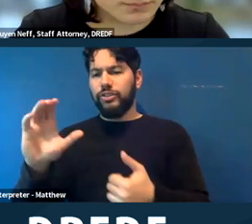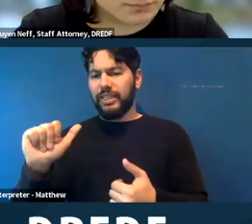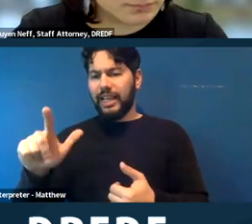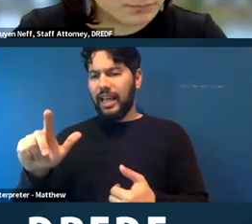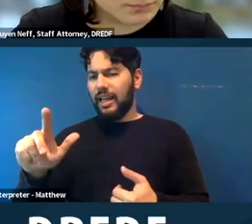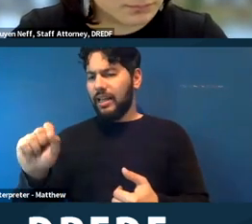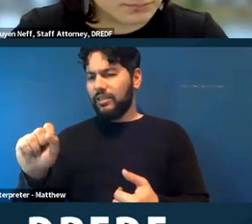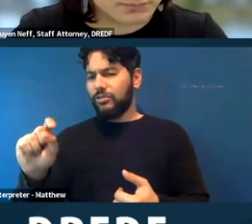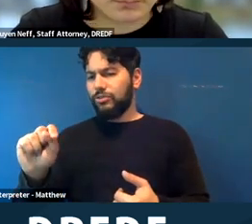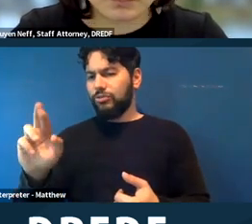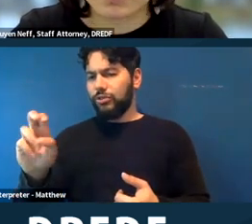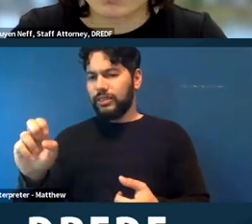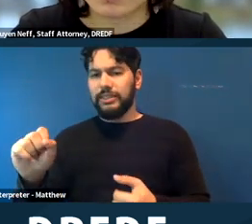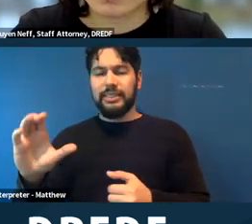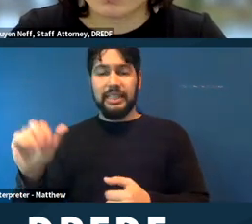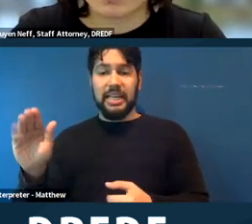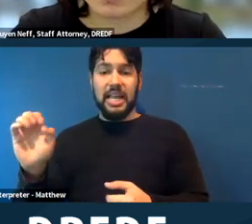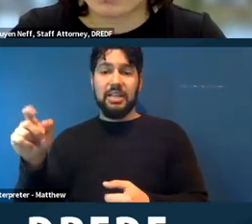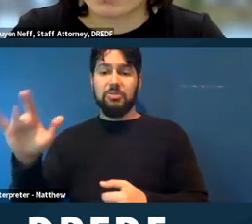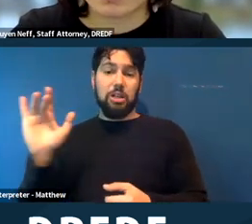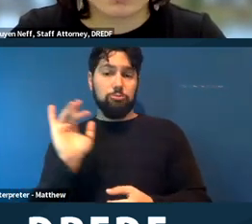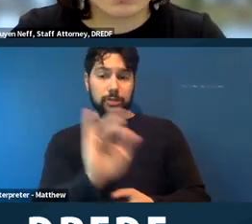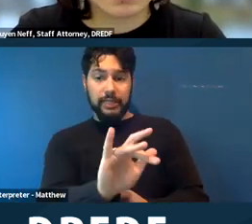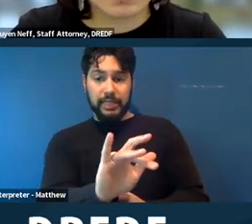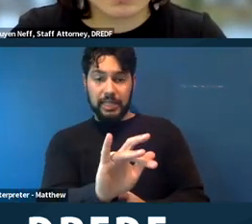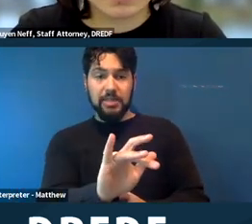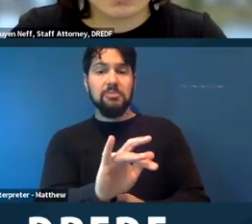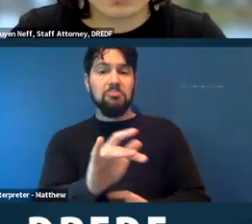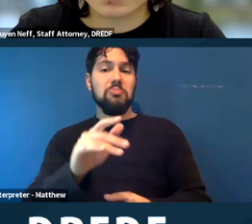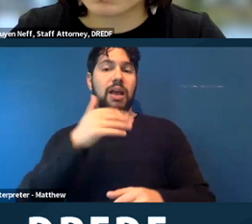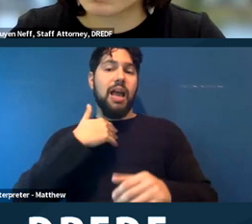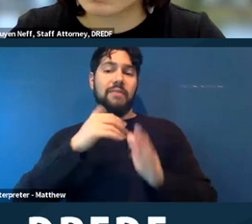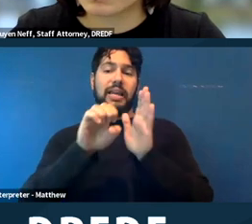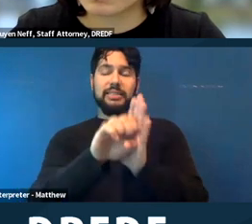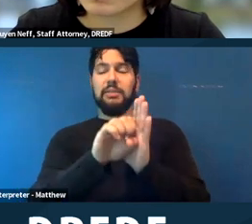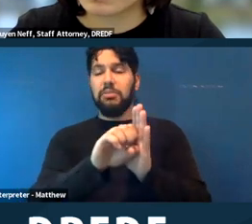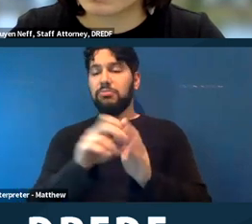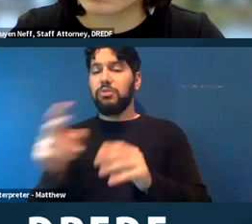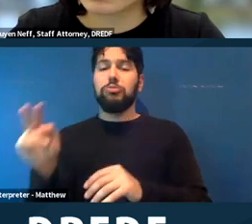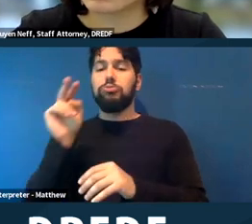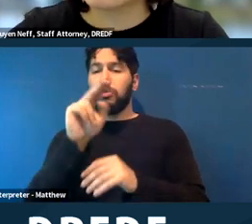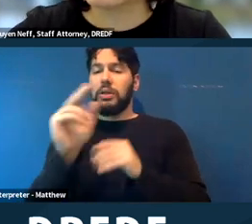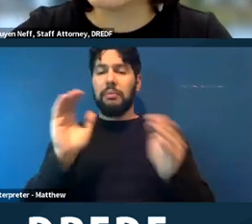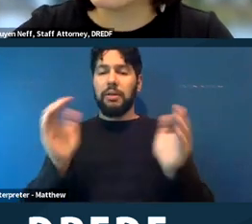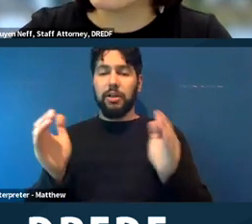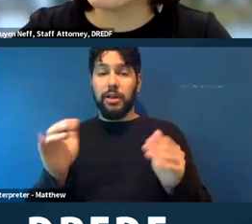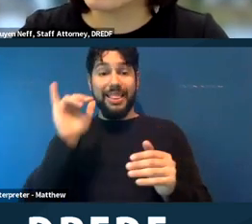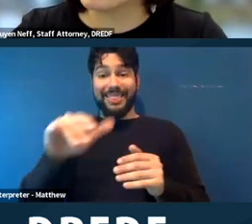whether you're an attorney, advocate, layperson. Because in that case, they did seek to stop the